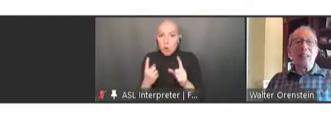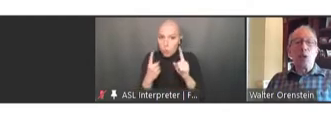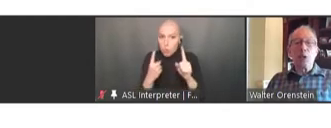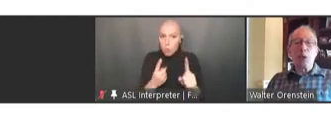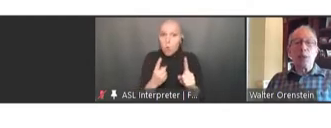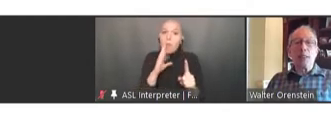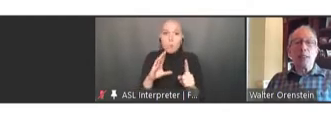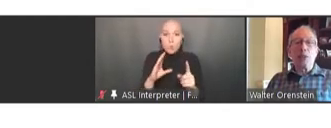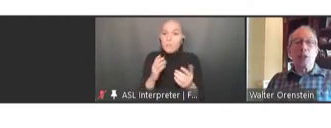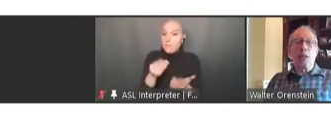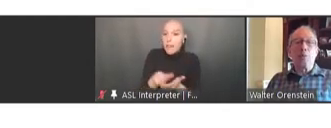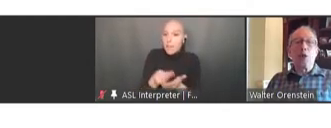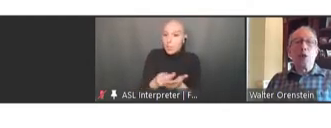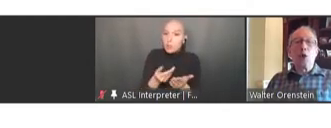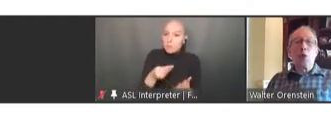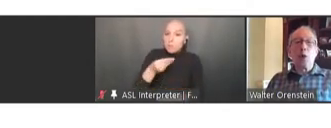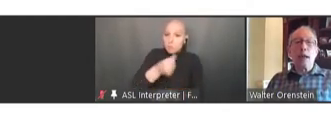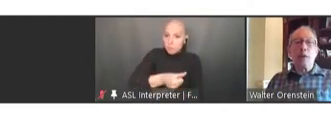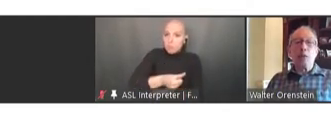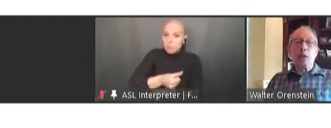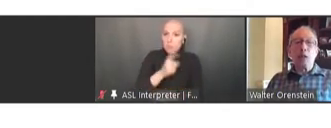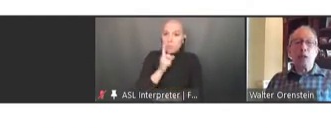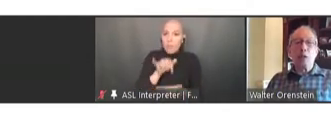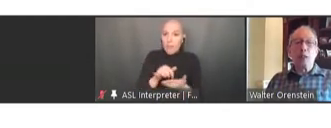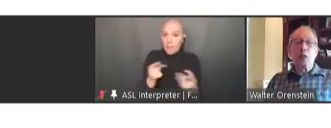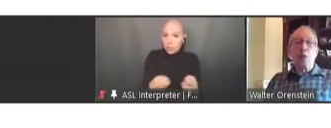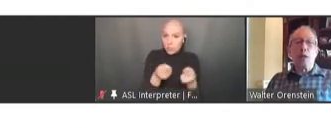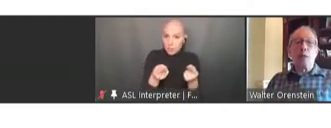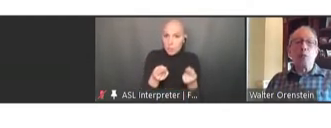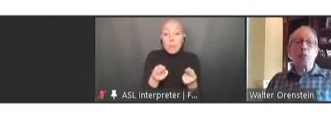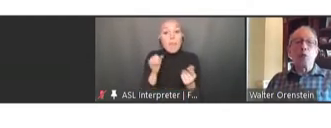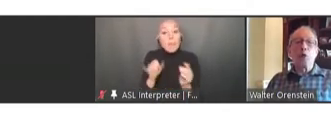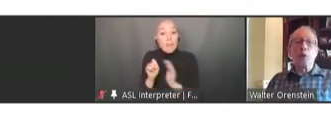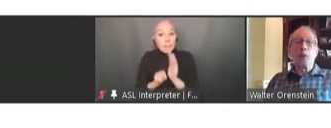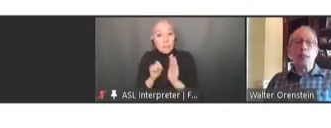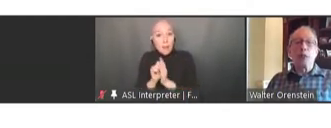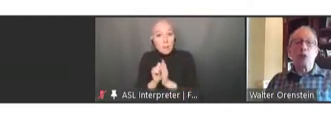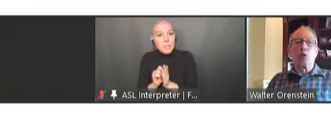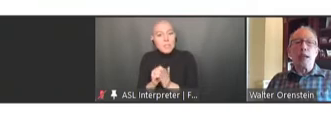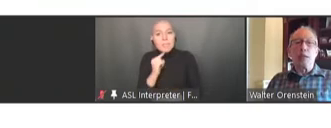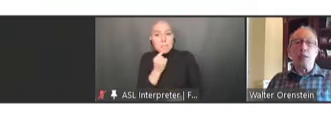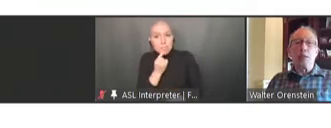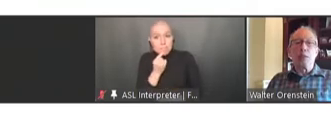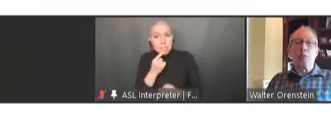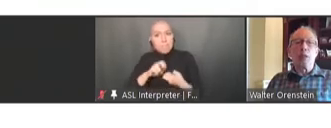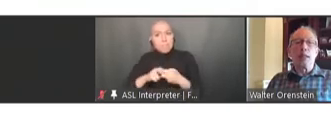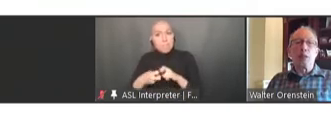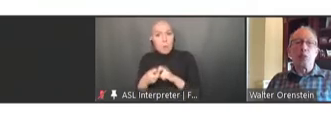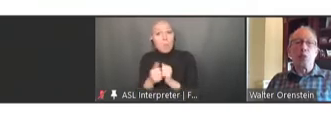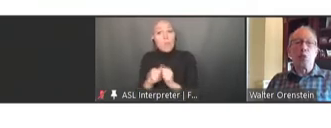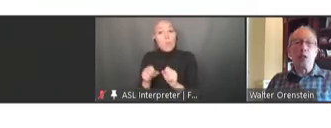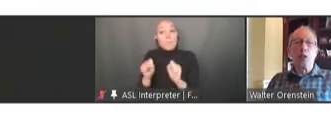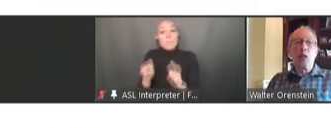also, at the time, were having serious problems with potential vaccine supply. At least one